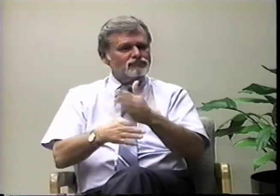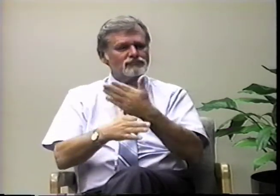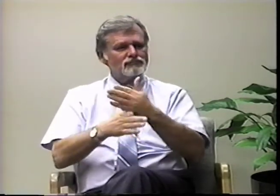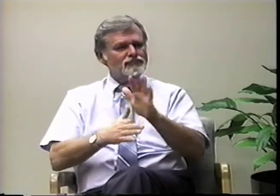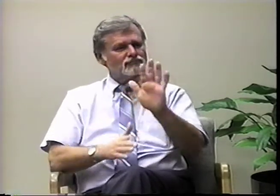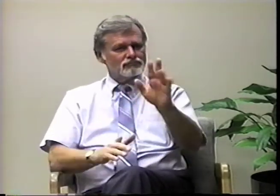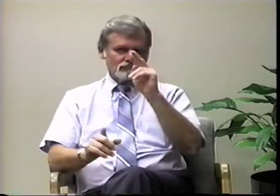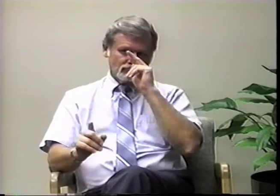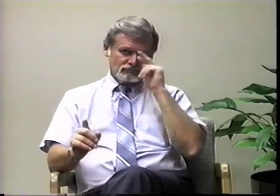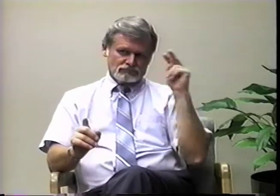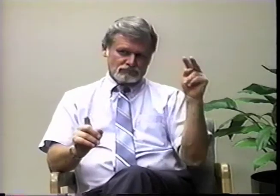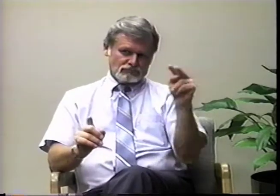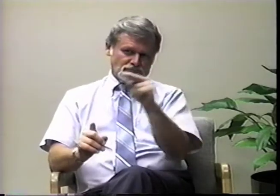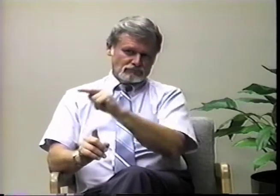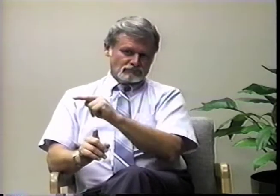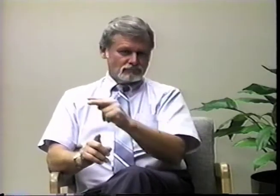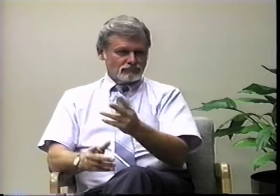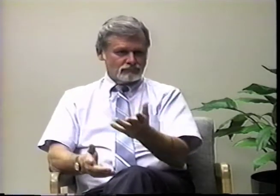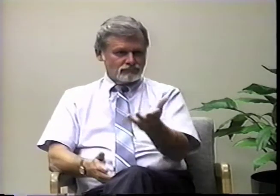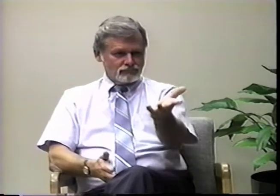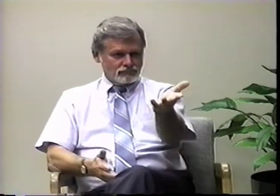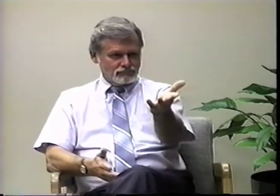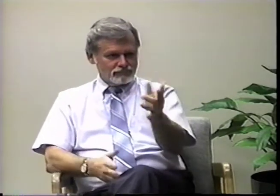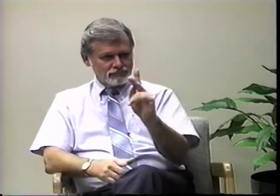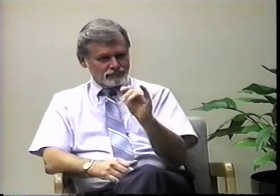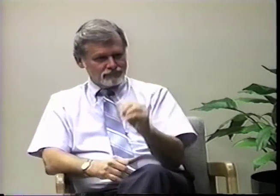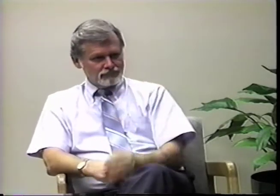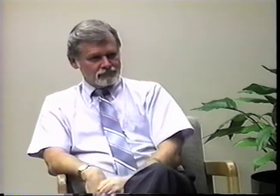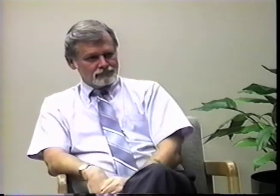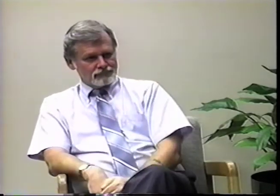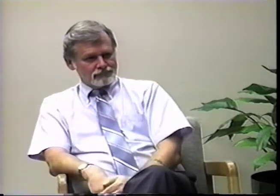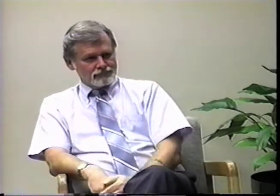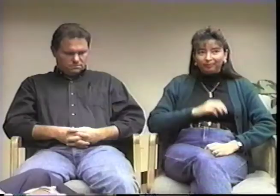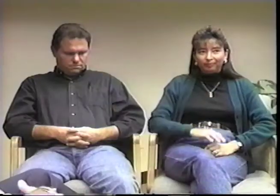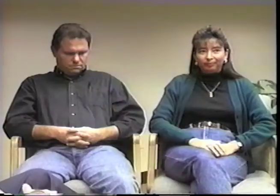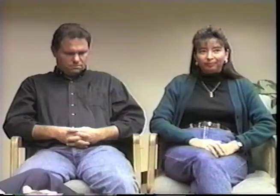and do you think services for Deaf and DeafBlind people have improved in recent years?